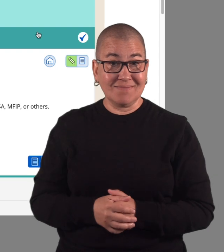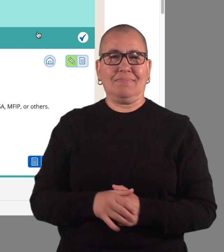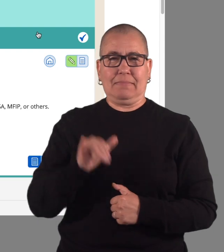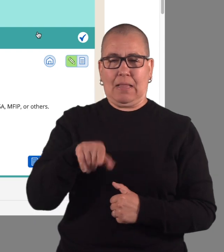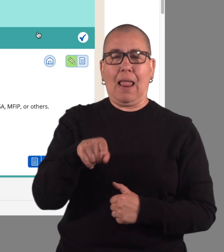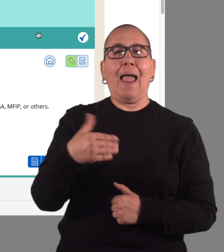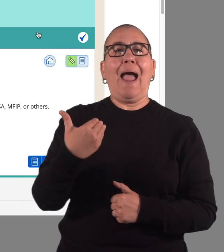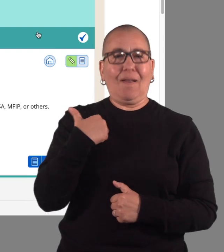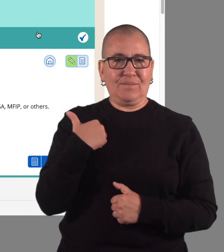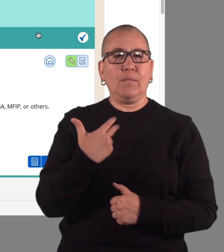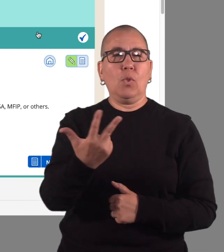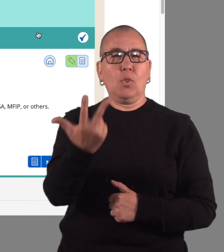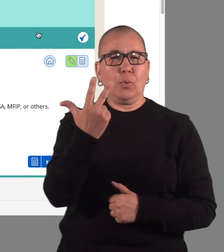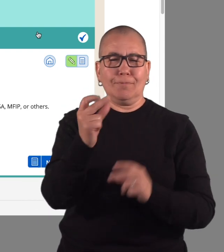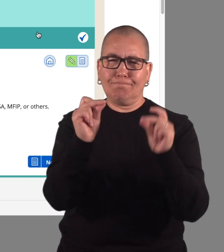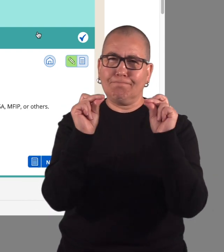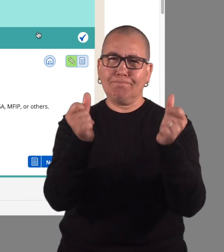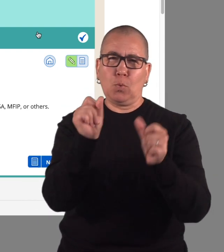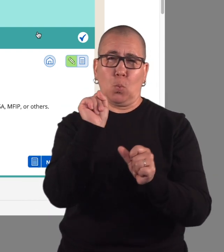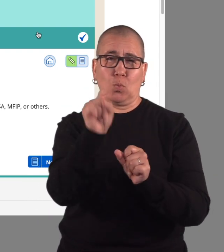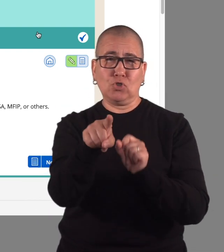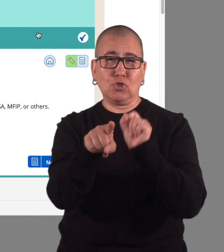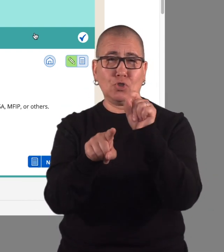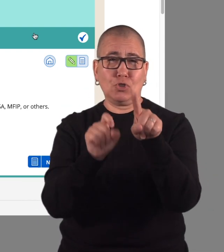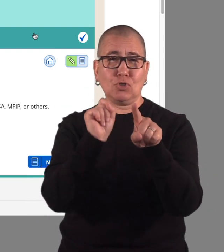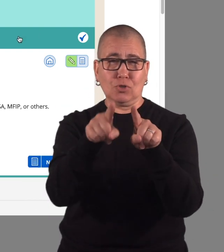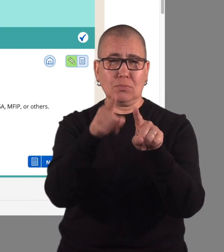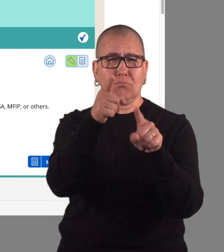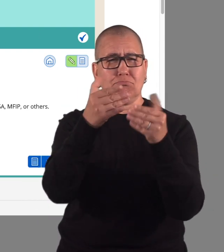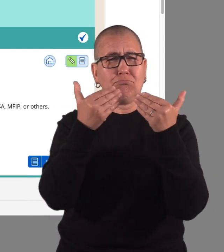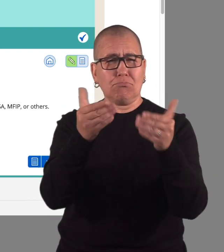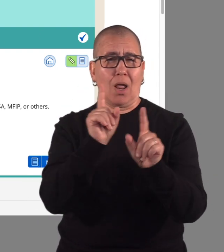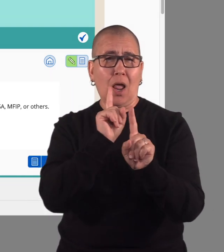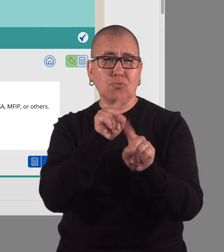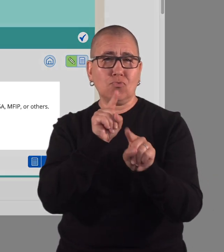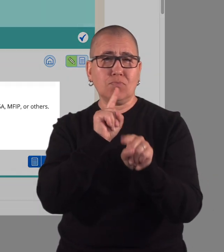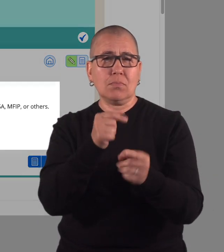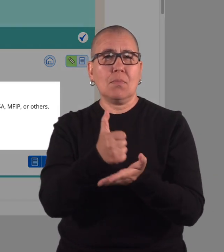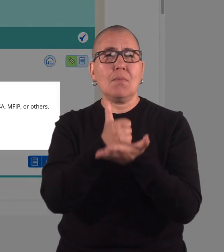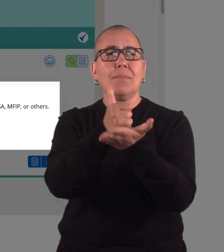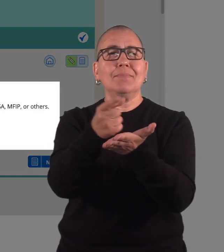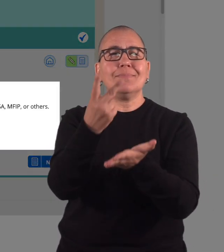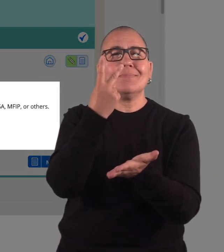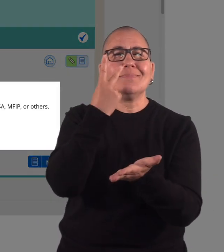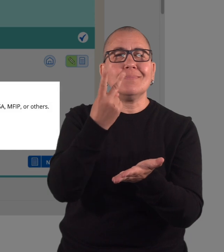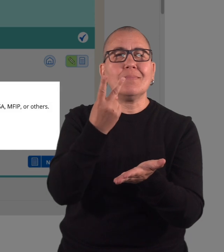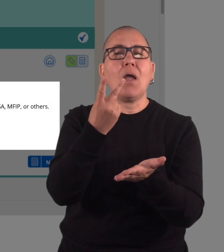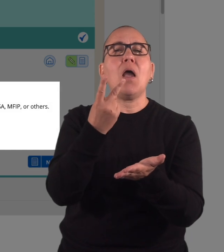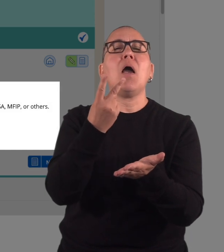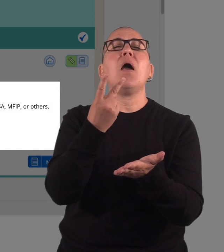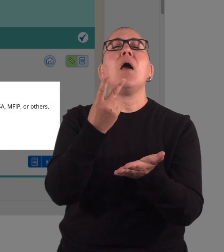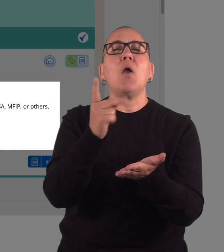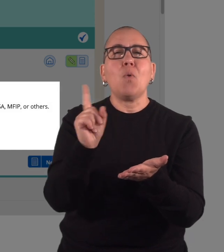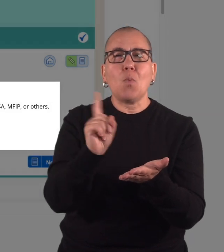It has three quick questions to help you see where you are